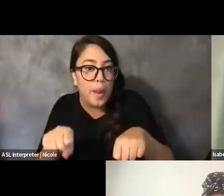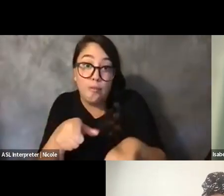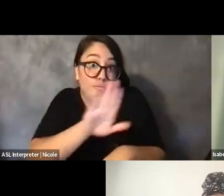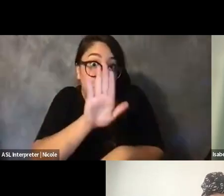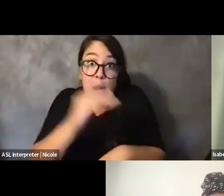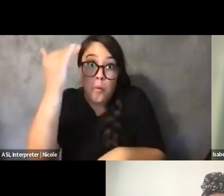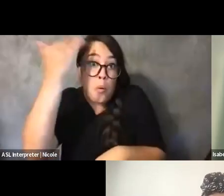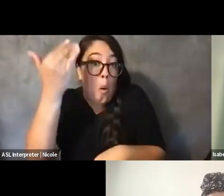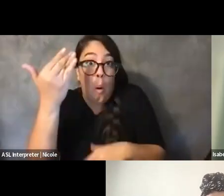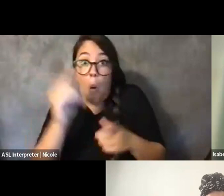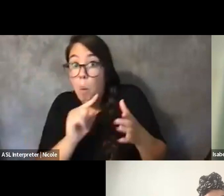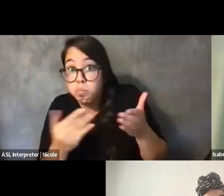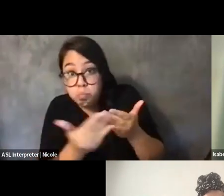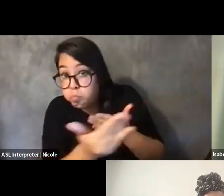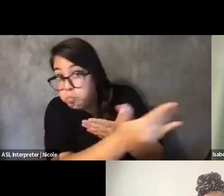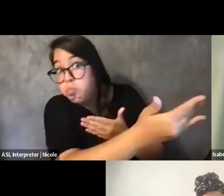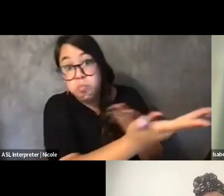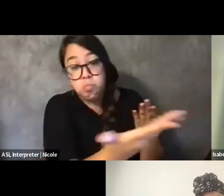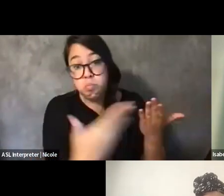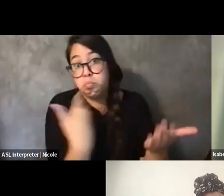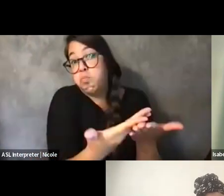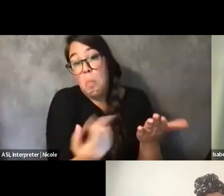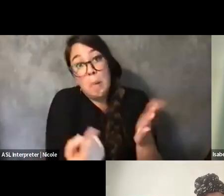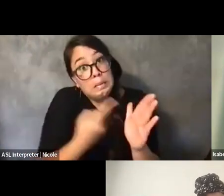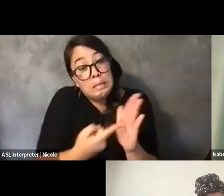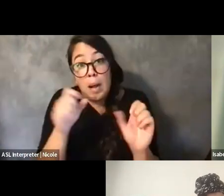And sometimes that can yield some of the most nourishing relationships.